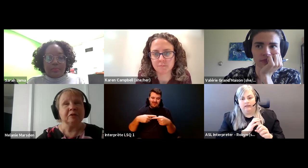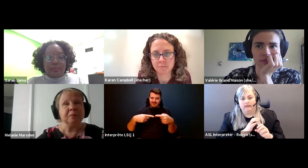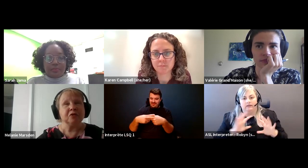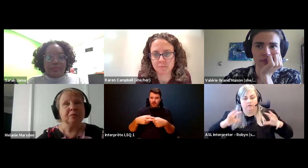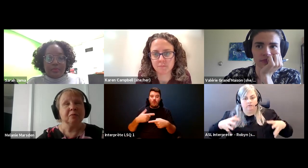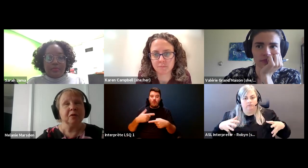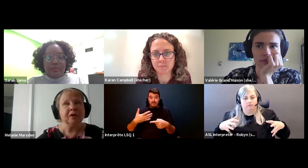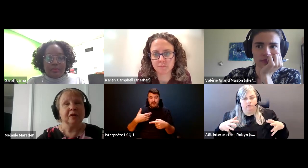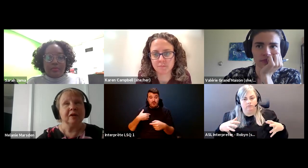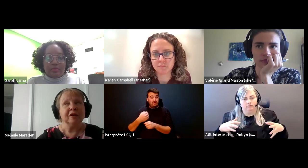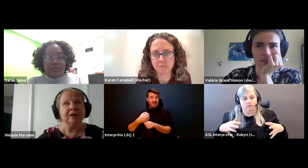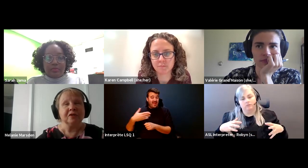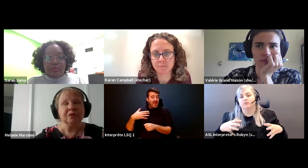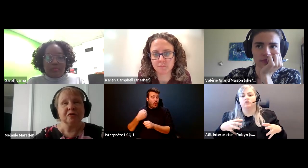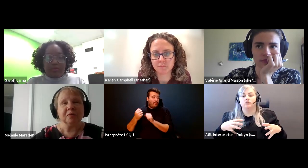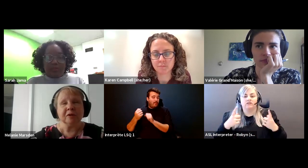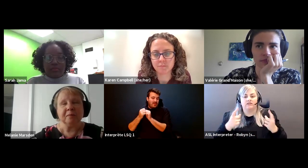Melanie Marsden: Especially yeah so I just want to.